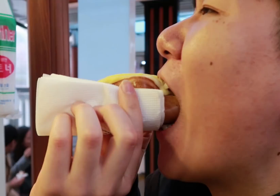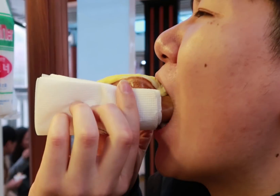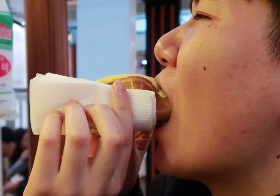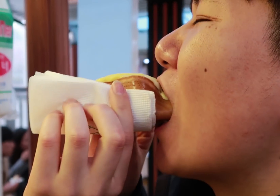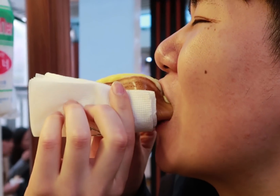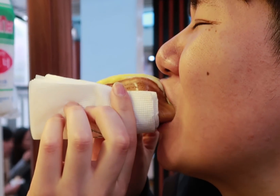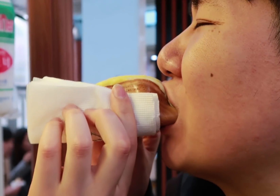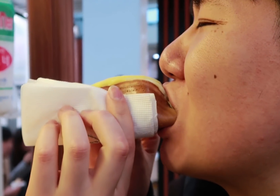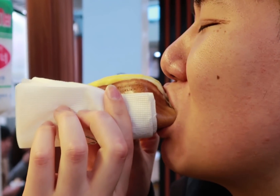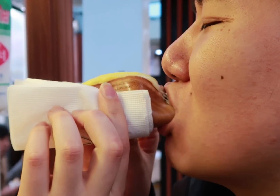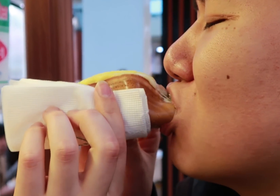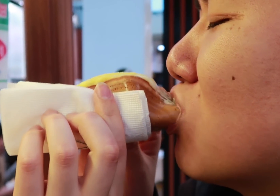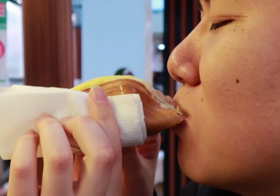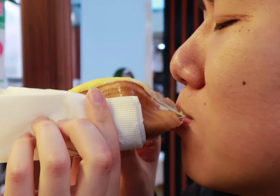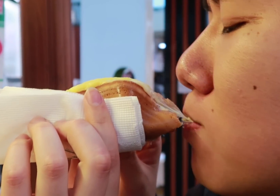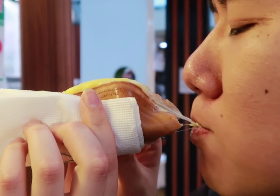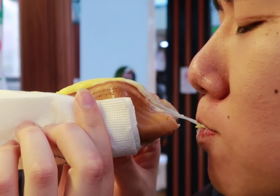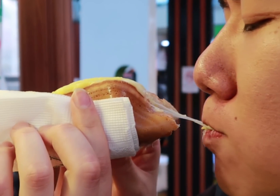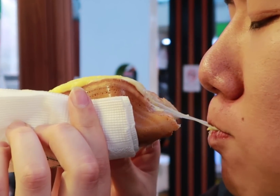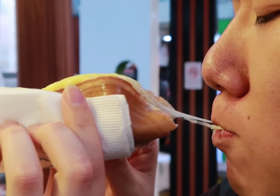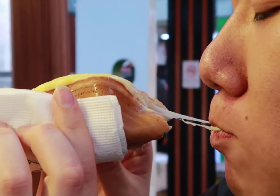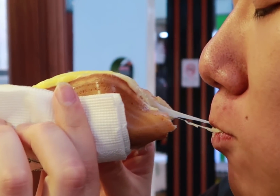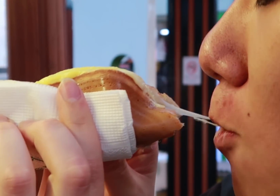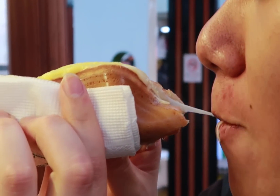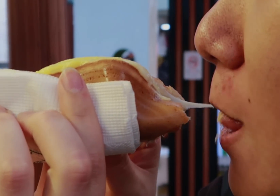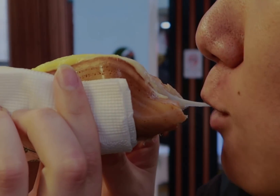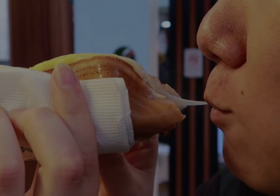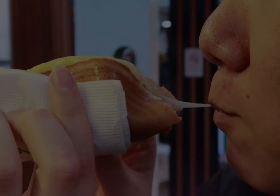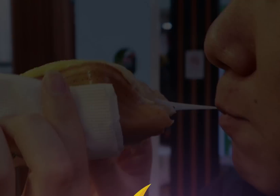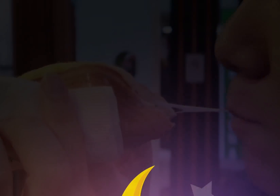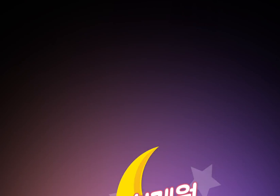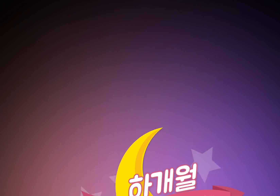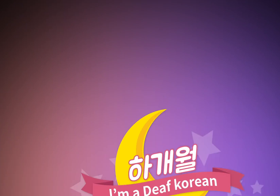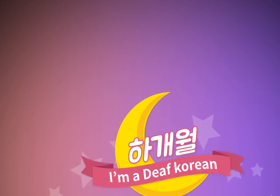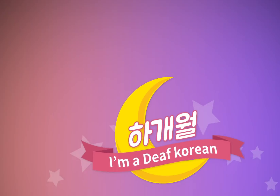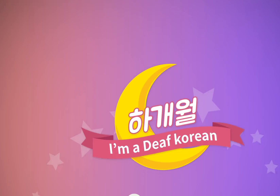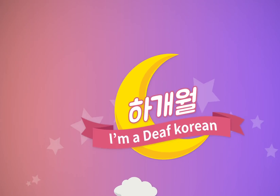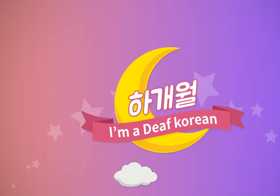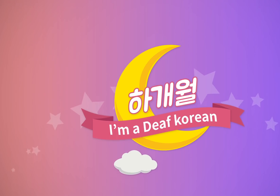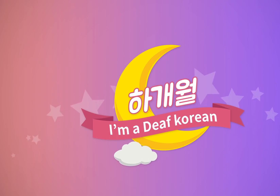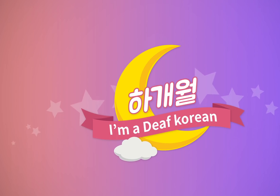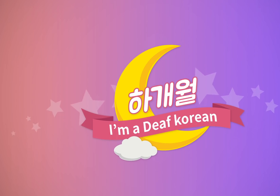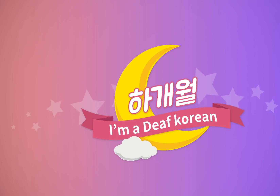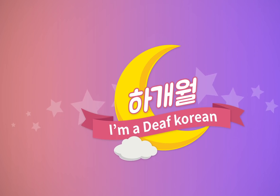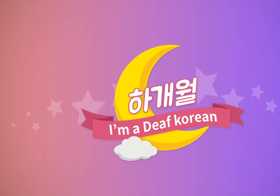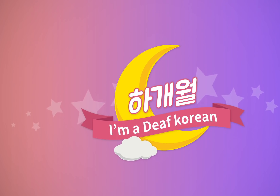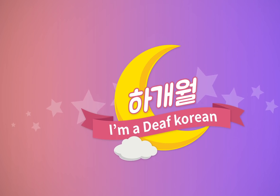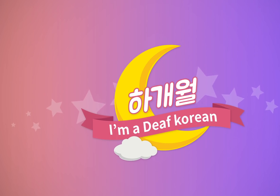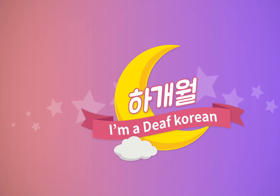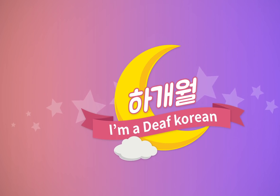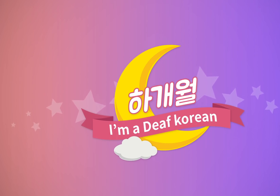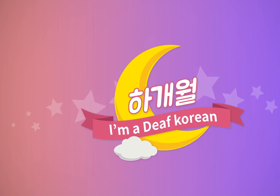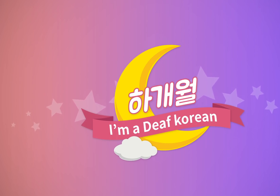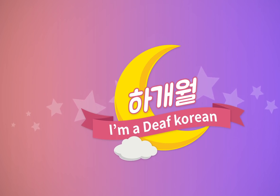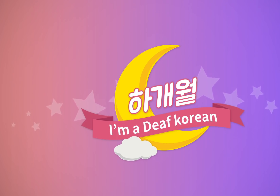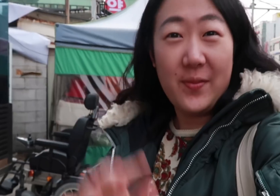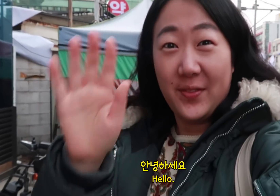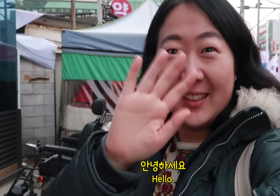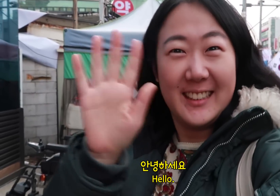To every restaurant owner in the country(feat. Noryangjin Food Alley) Restaurants aren’t bad. They’re just uncomfortable.